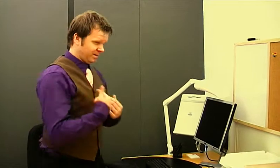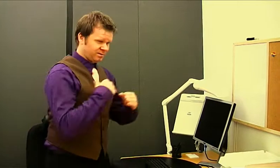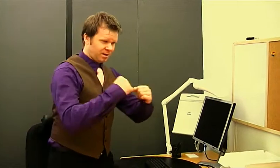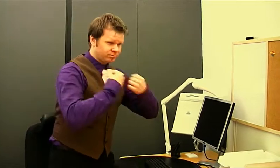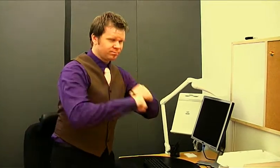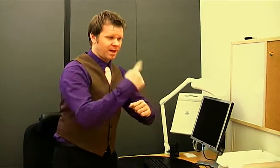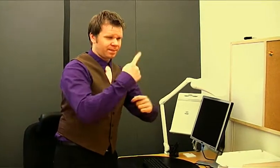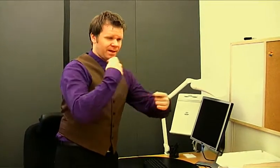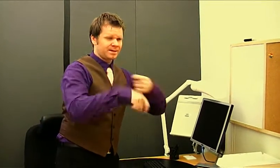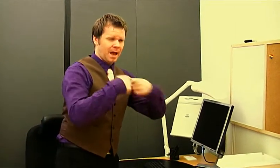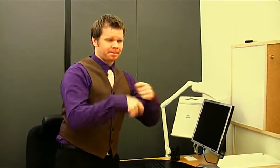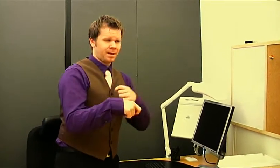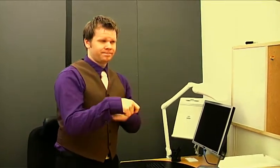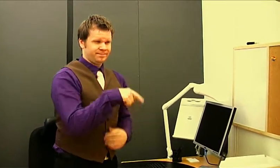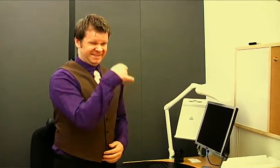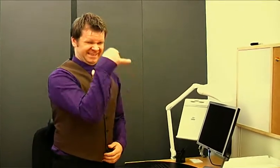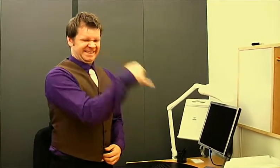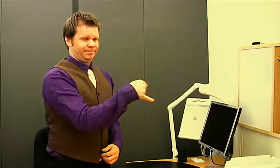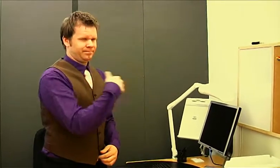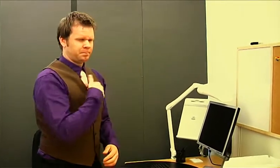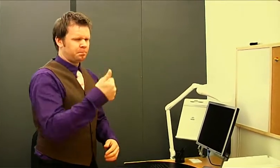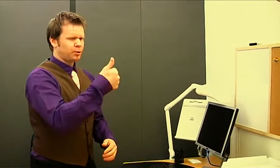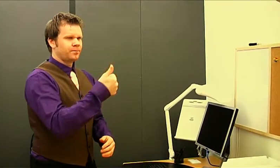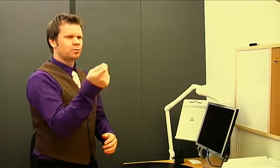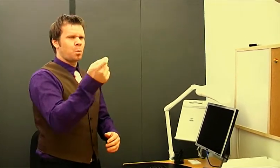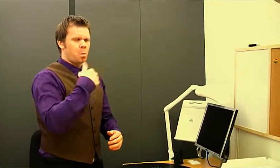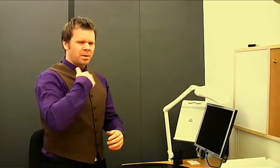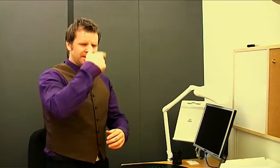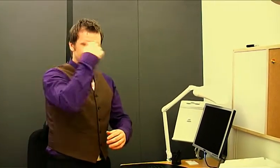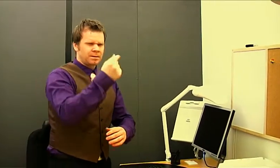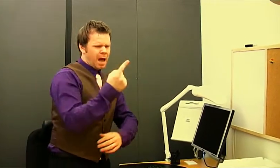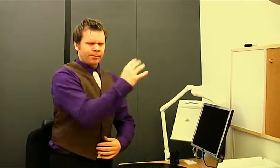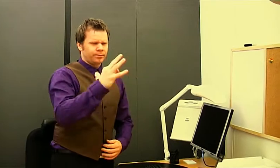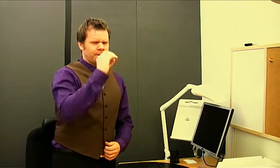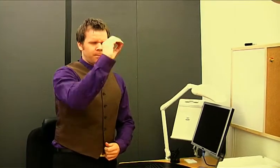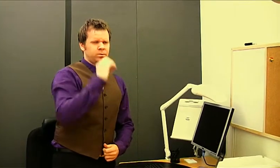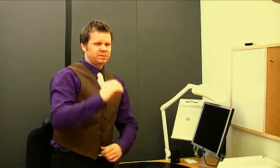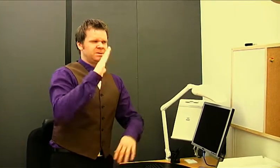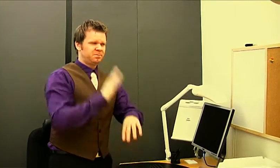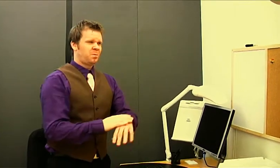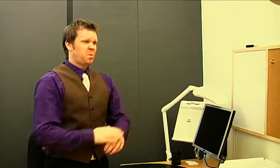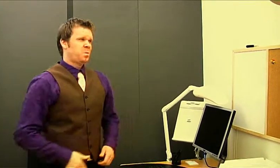I'm gonna start a campaign and I need someone I can trust 100%.